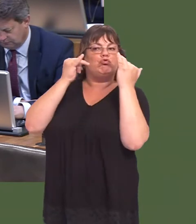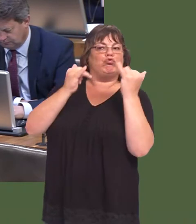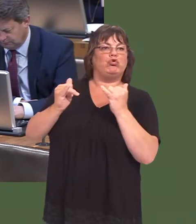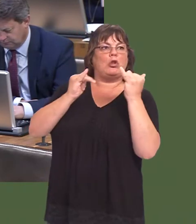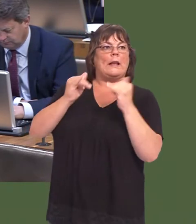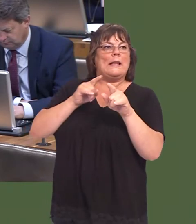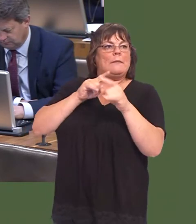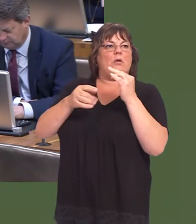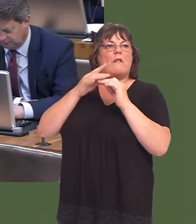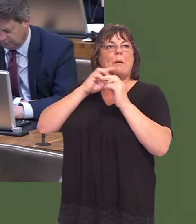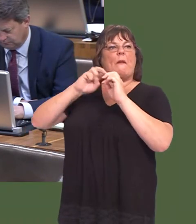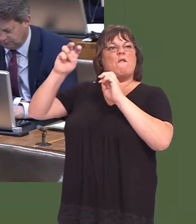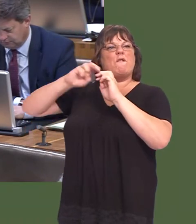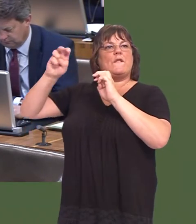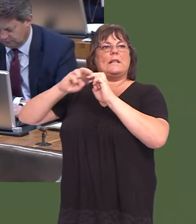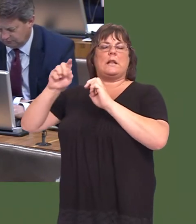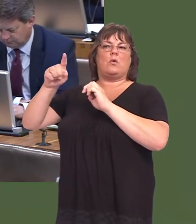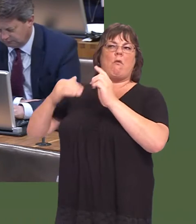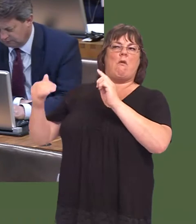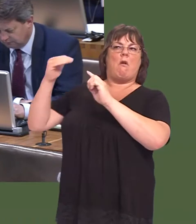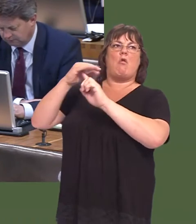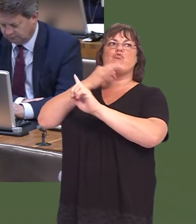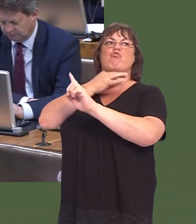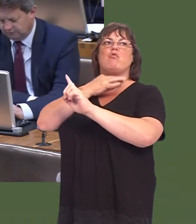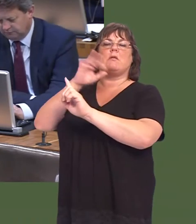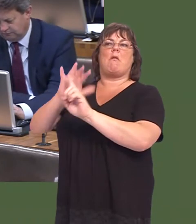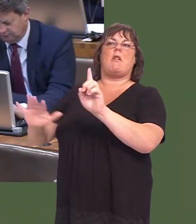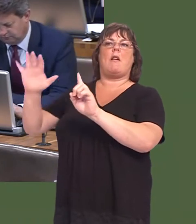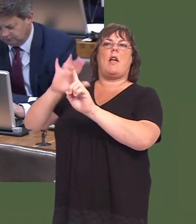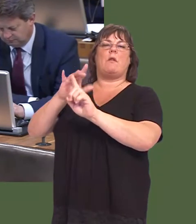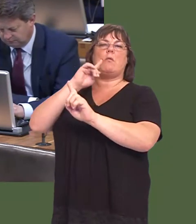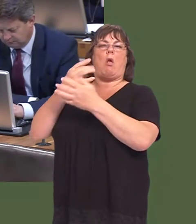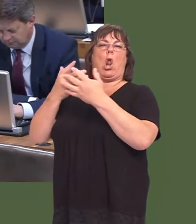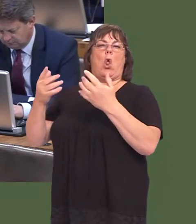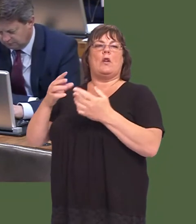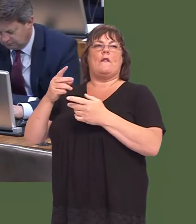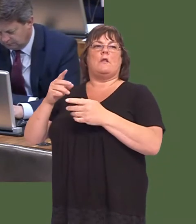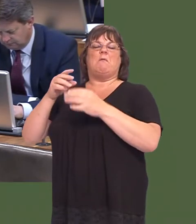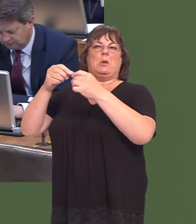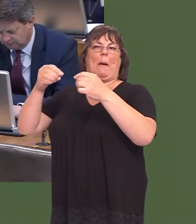from areas that are seen as areas of risk when it comes to importing tobacco and cigarettes,